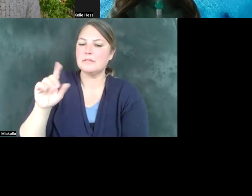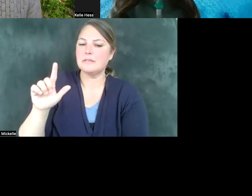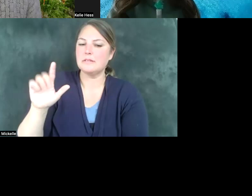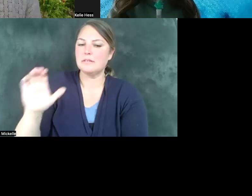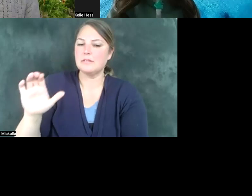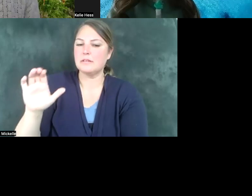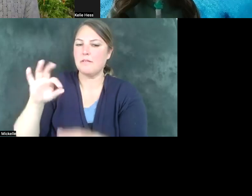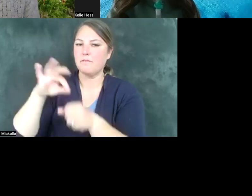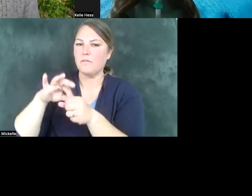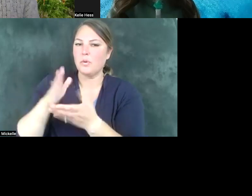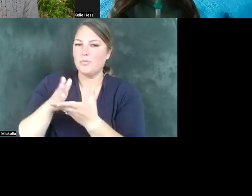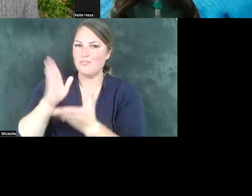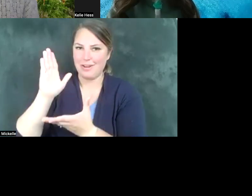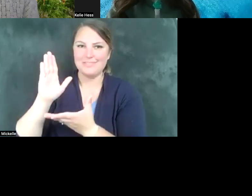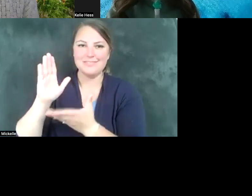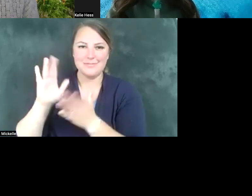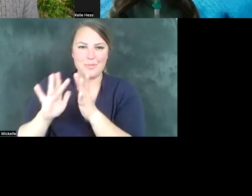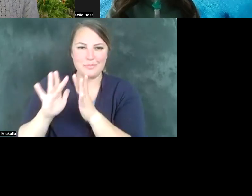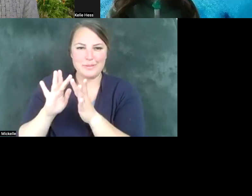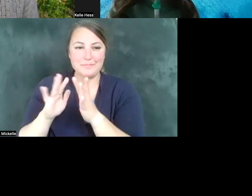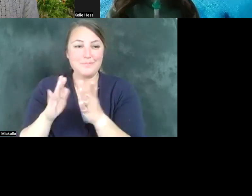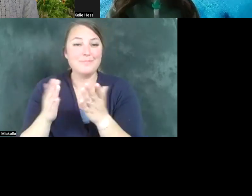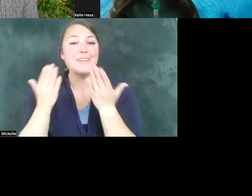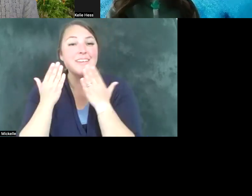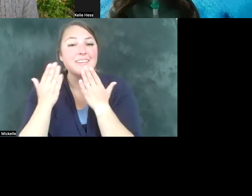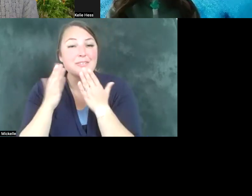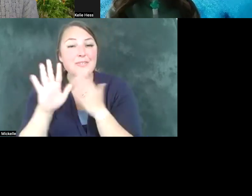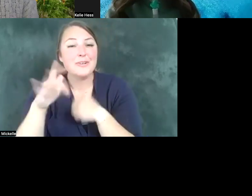that we'll again thank you for your time and hope to see you again on Wednesday.